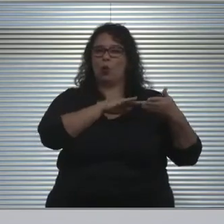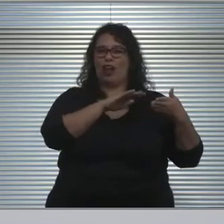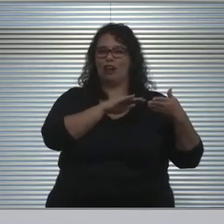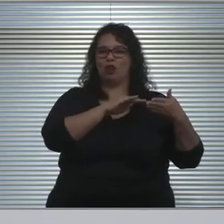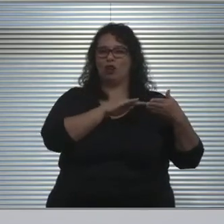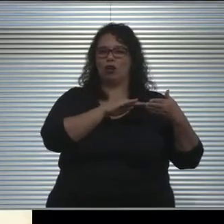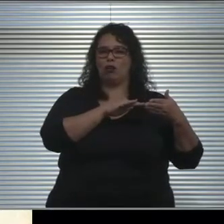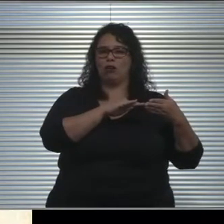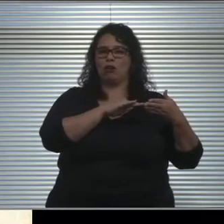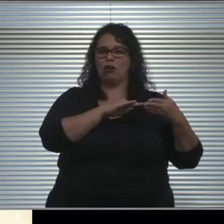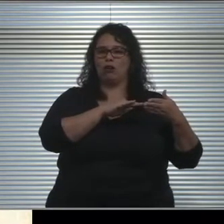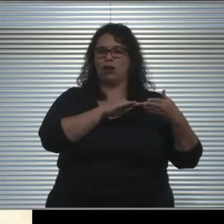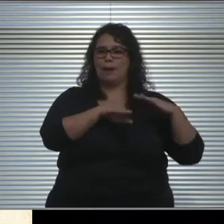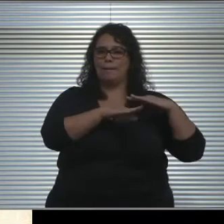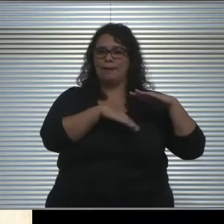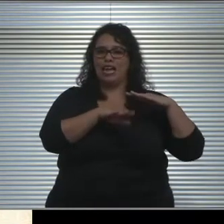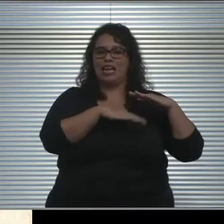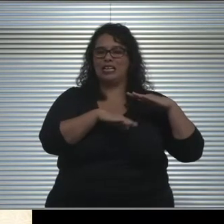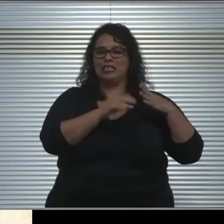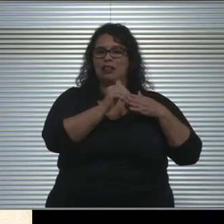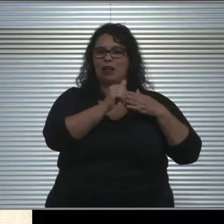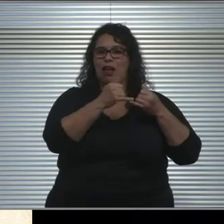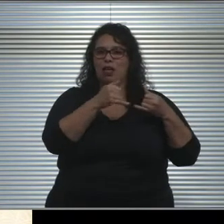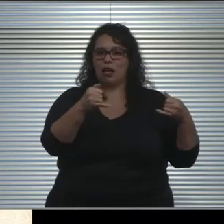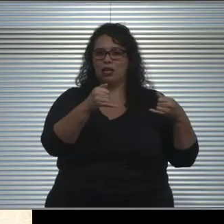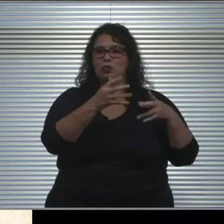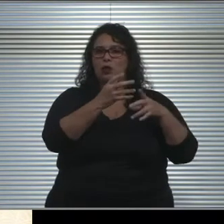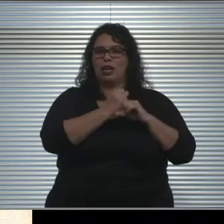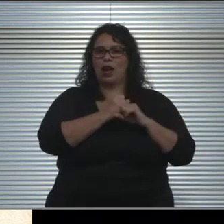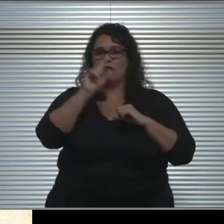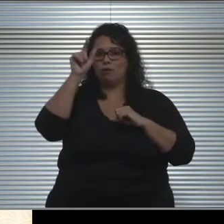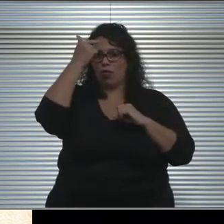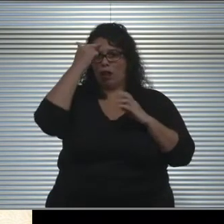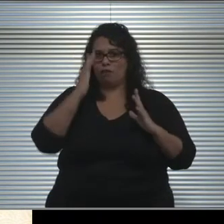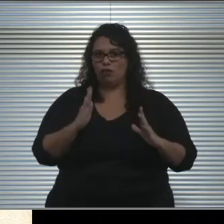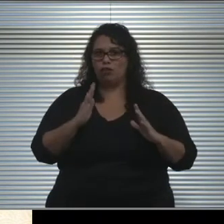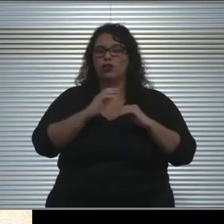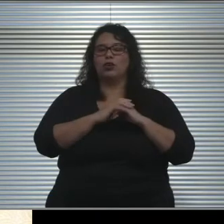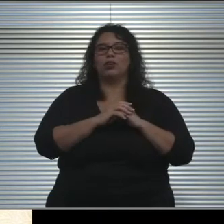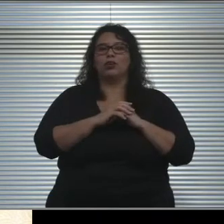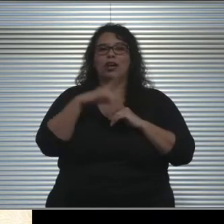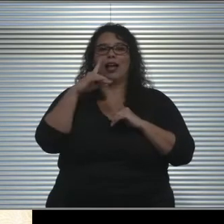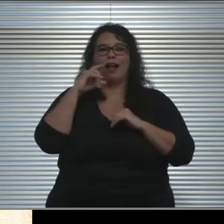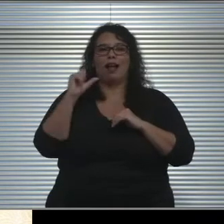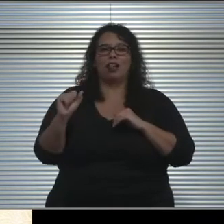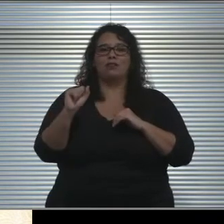based on the guidance that we've received from Governor Newsom, our California Department of Public Health,